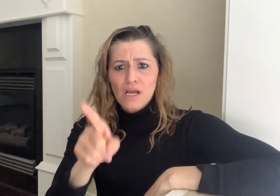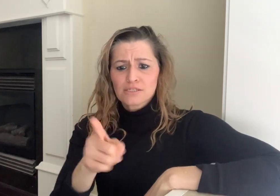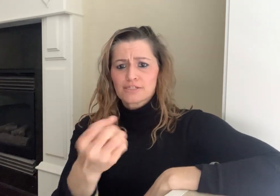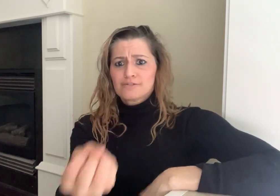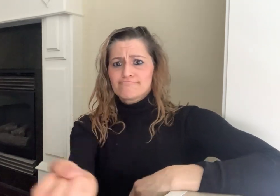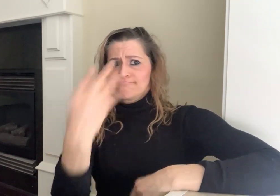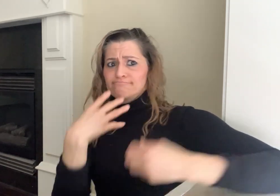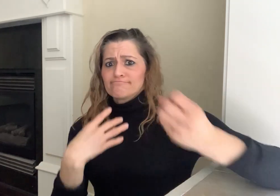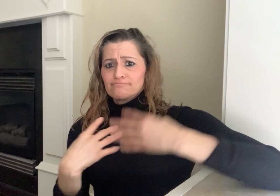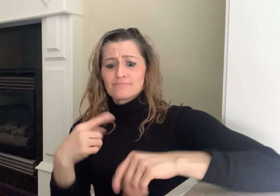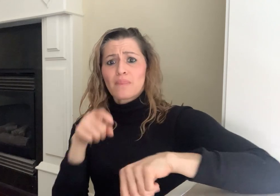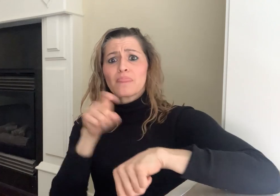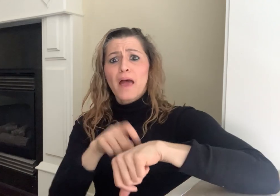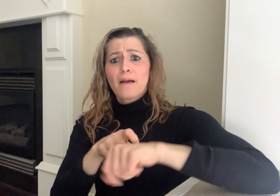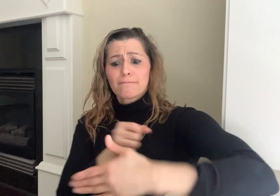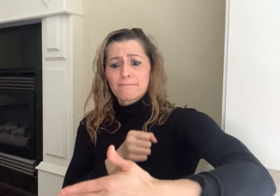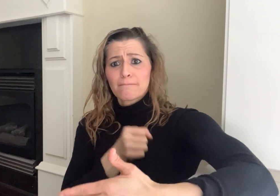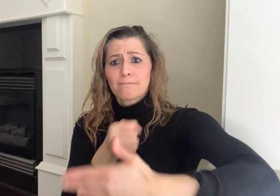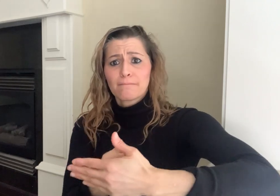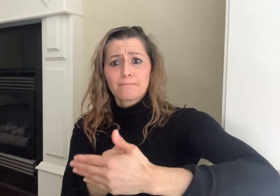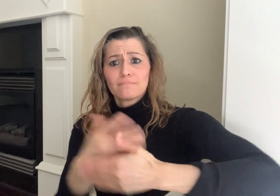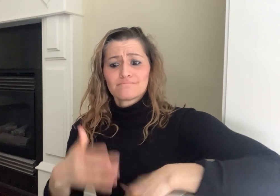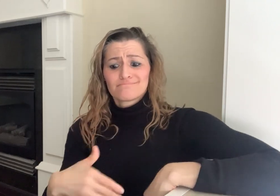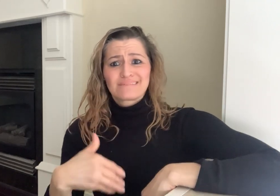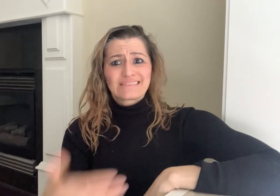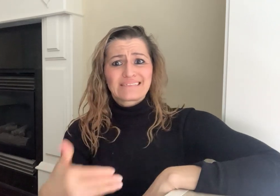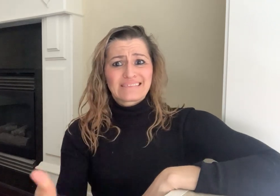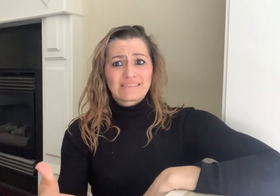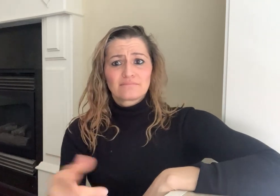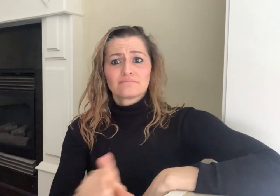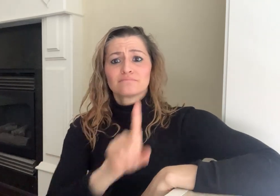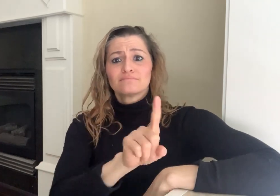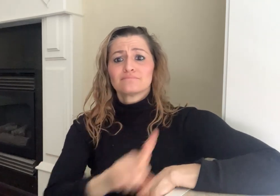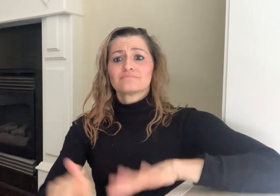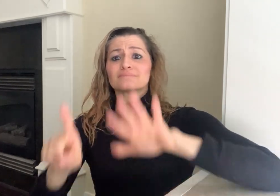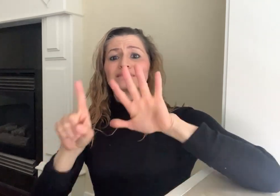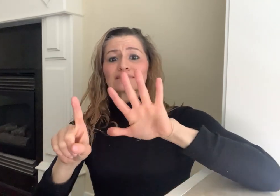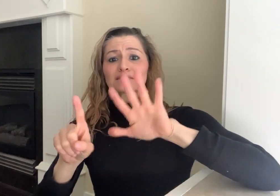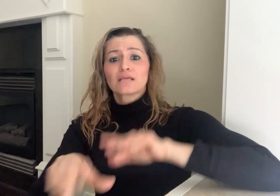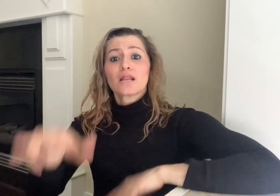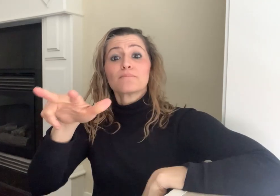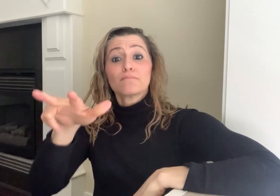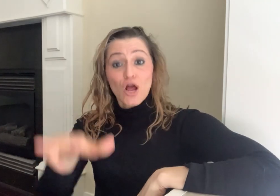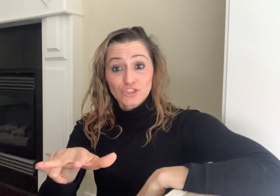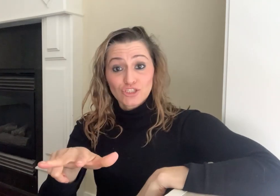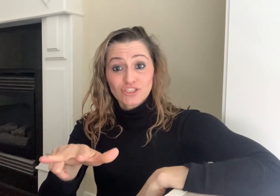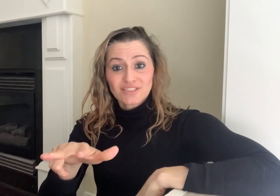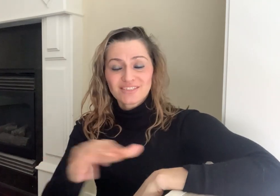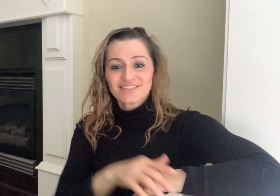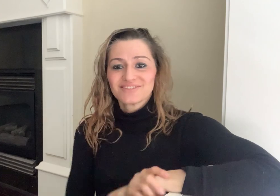by Monday, March 16th, 2020.